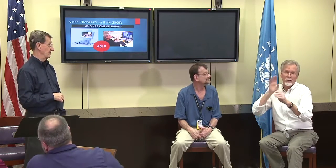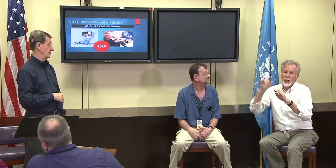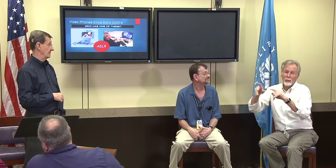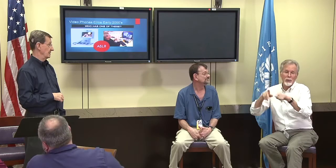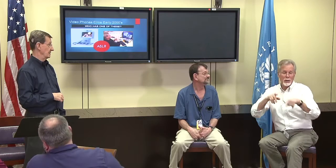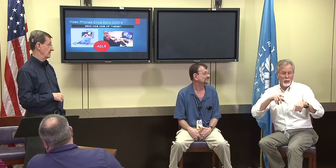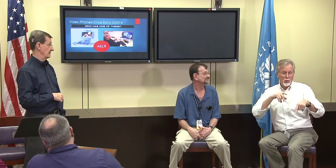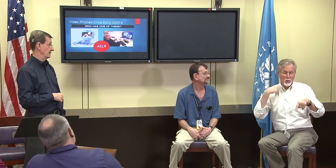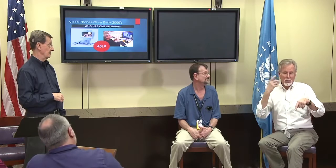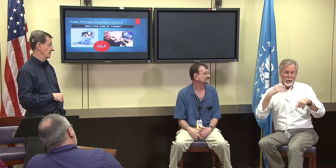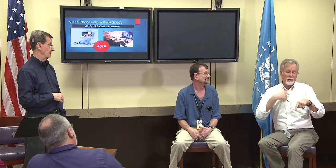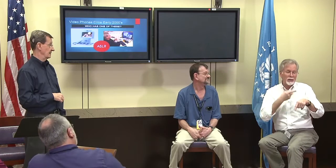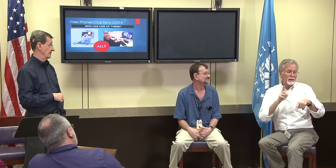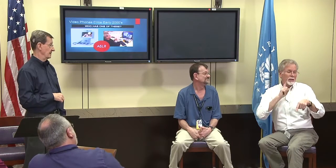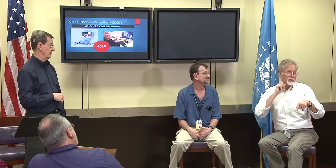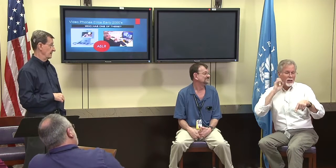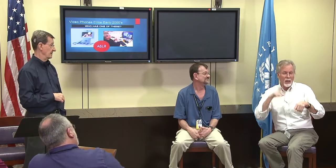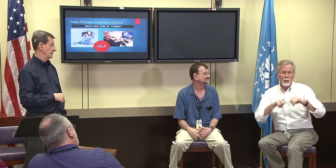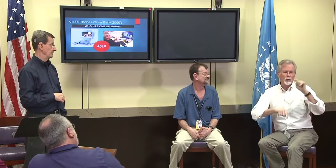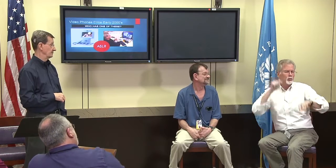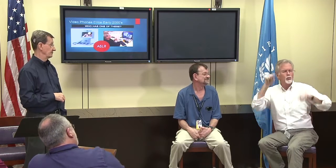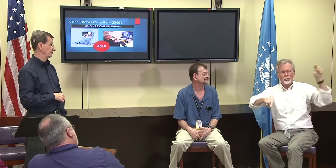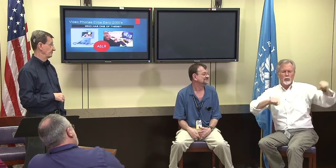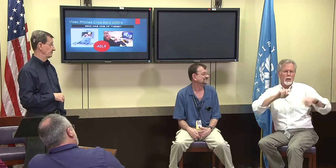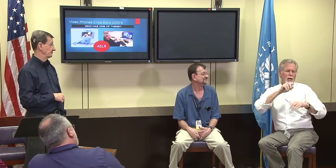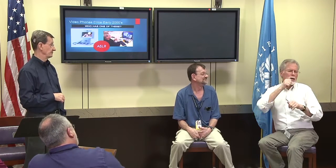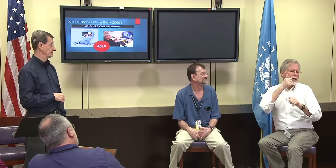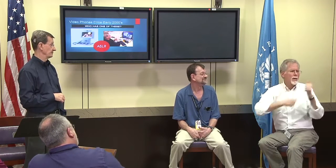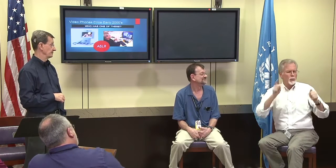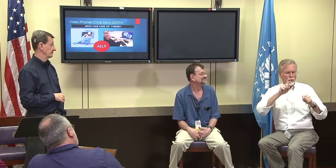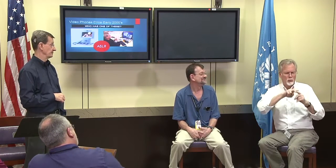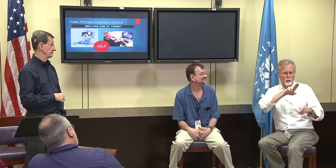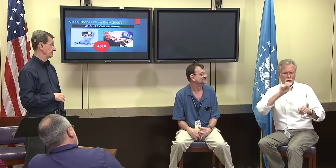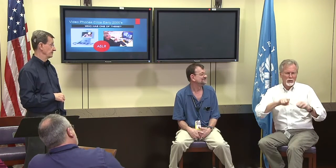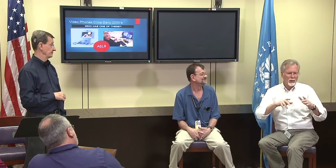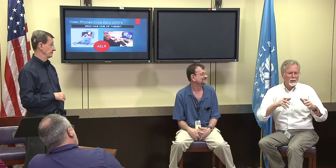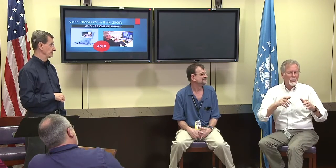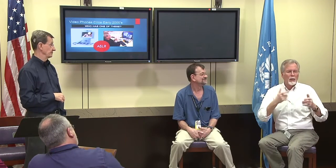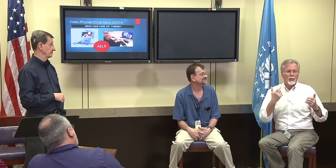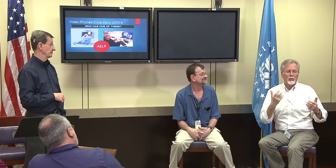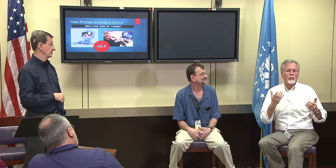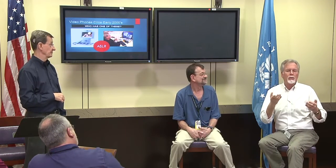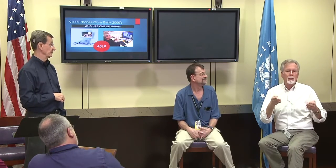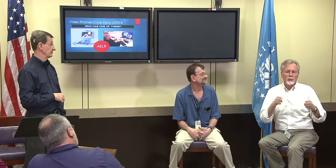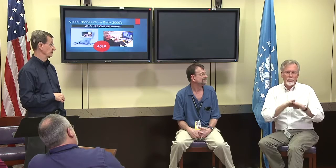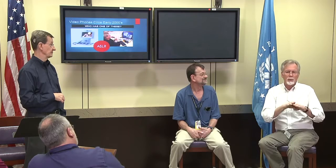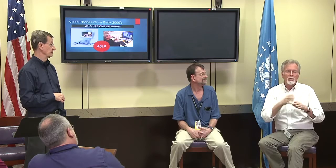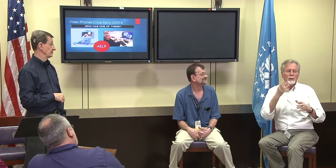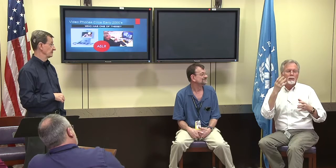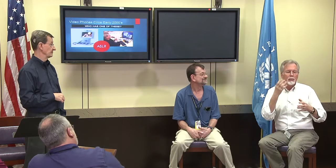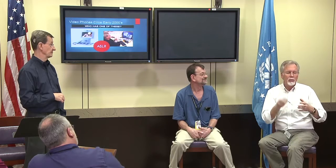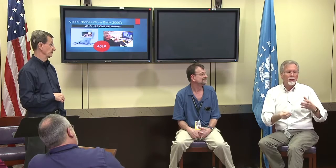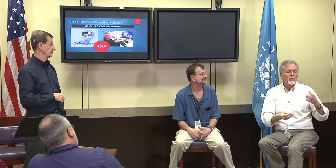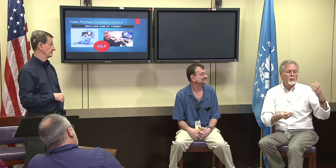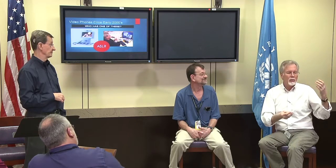a different town you found a deaf club and you went there. Everybody knew where they were, it was where the community was centered.